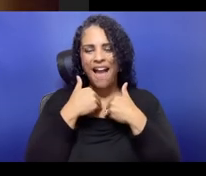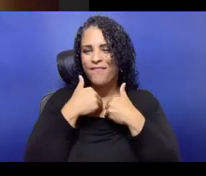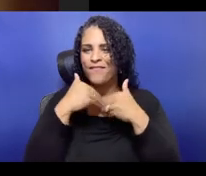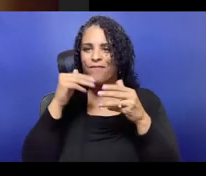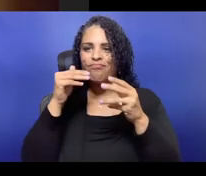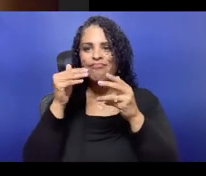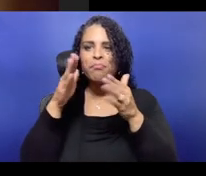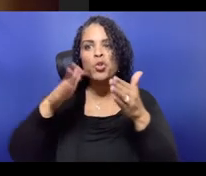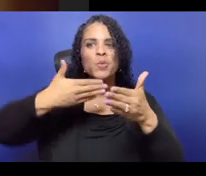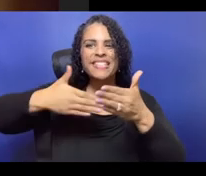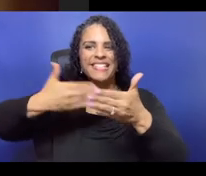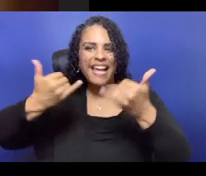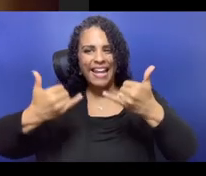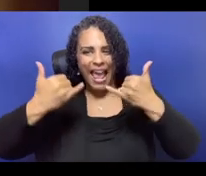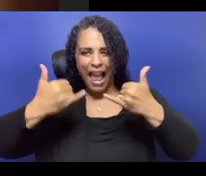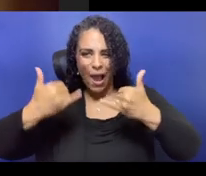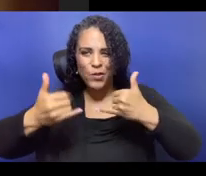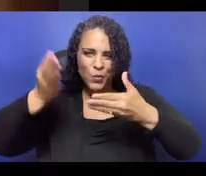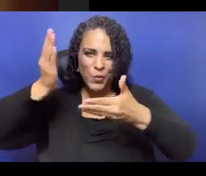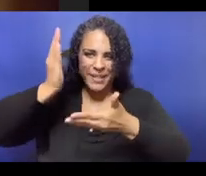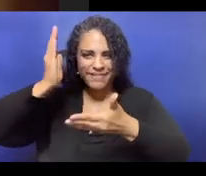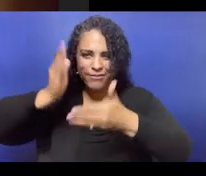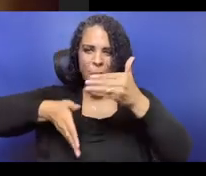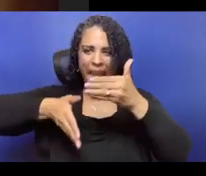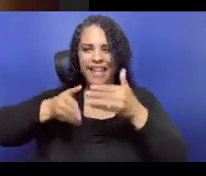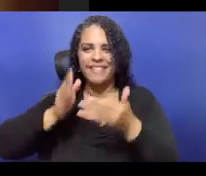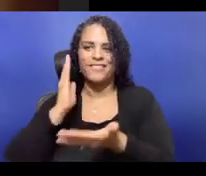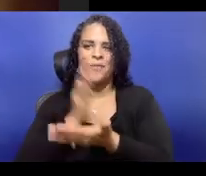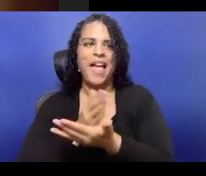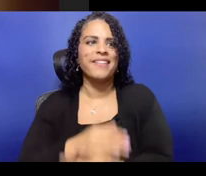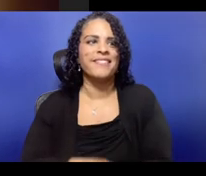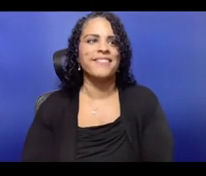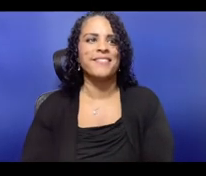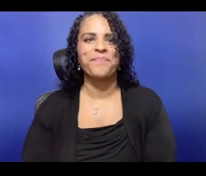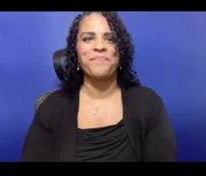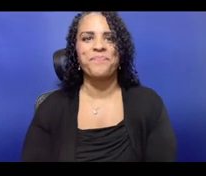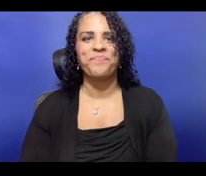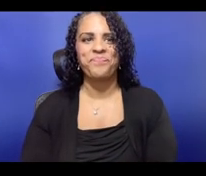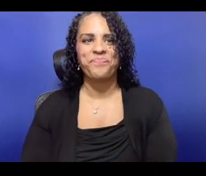And so when we think about, for example, like ecology and the natural world,